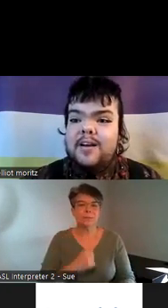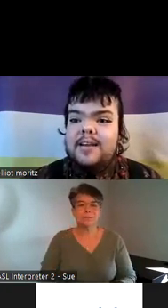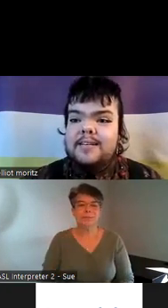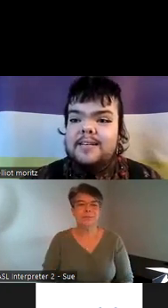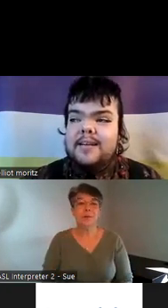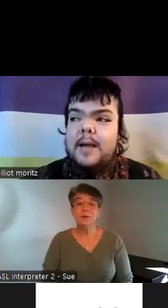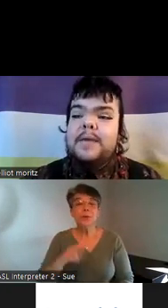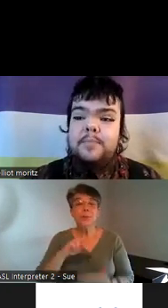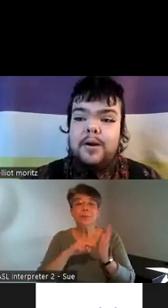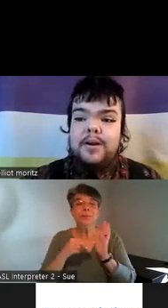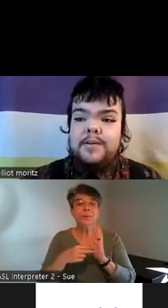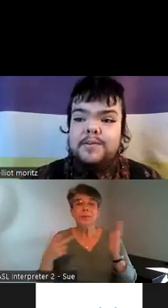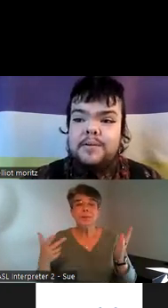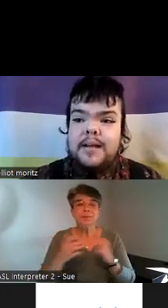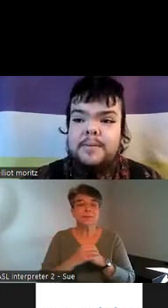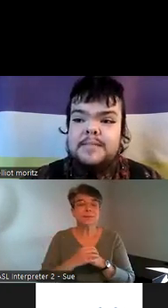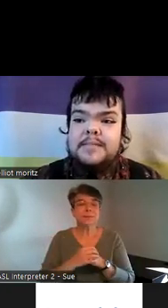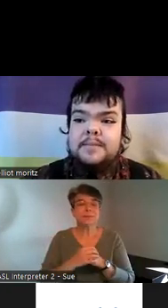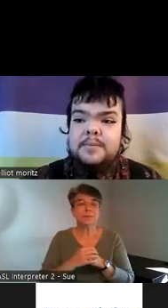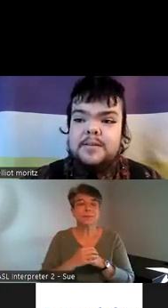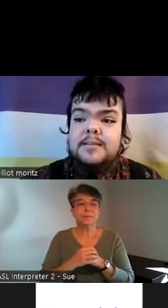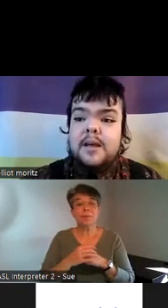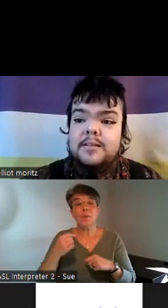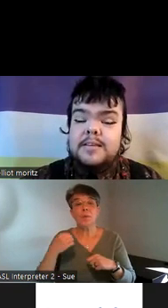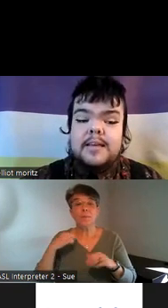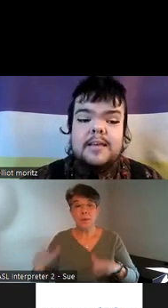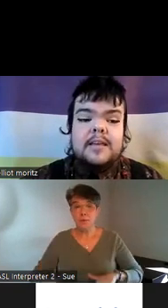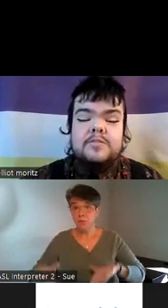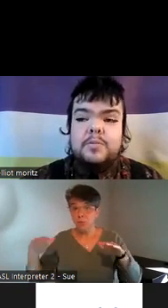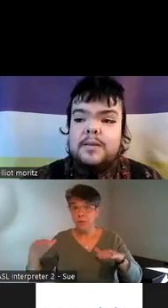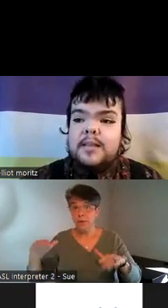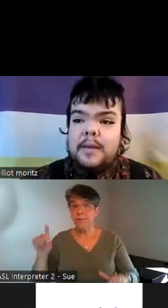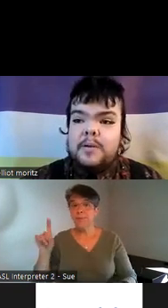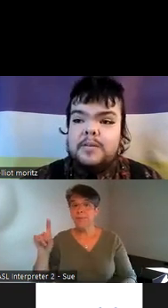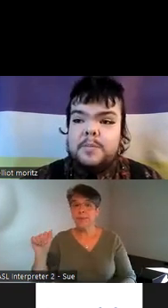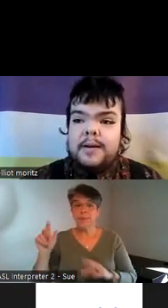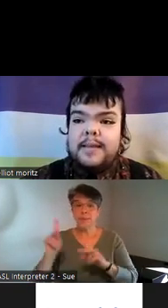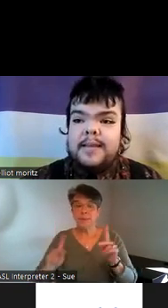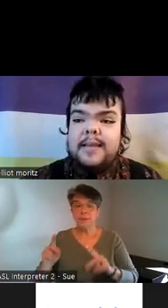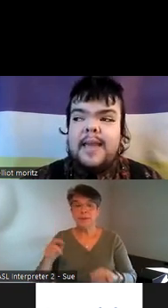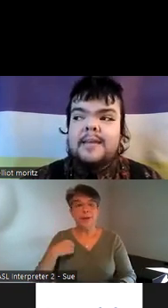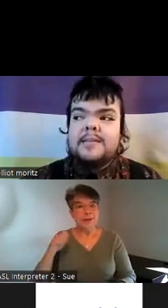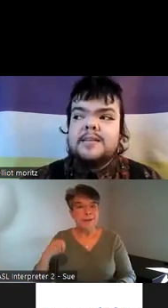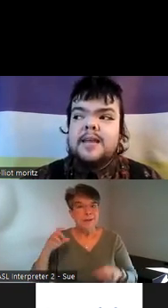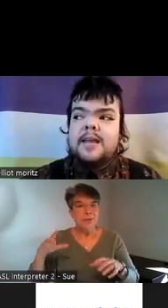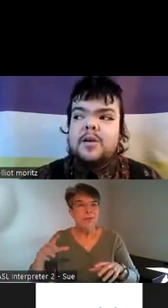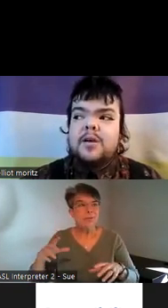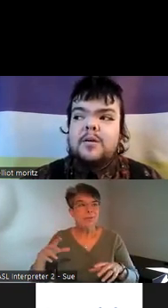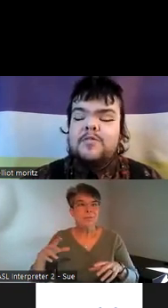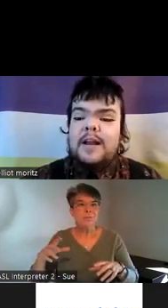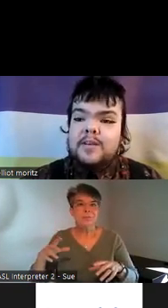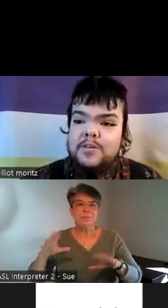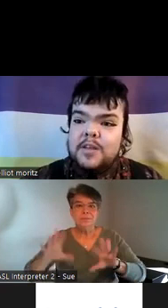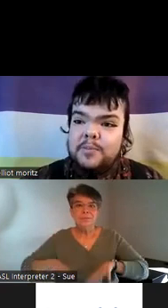lot a big part of growing up as a disabled adult is reclaiming one's body and finding yourself